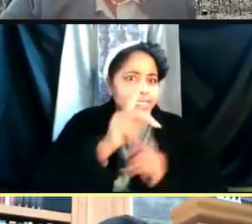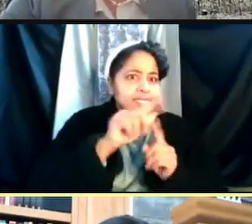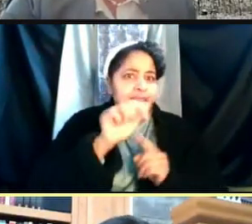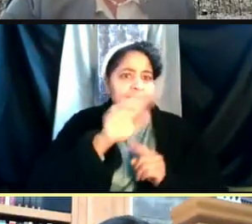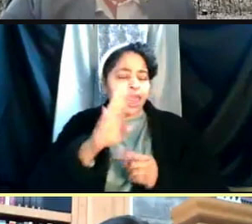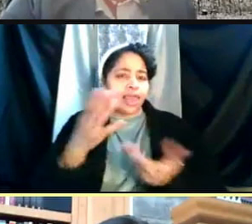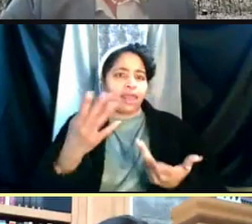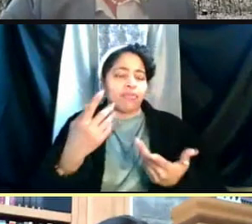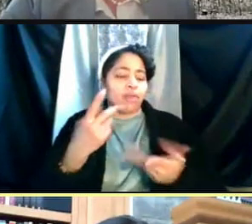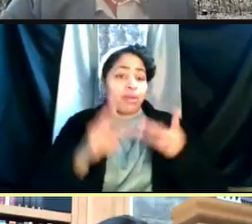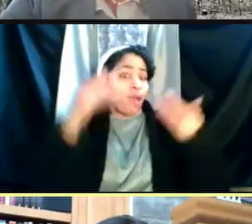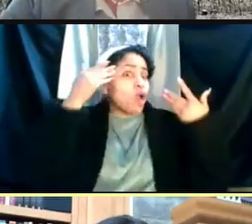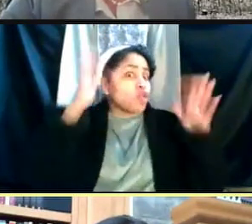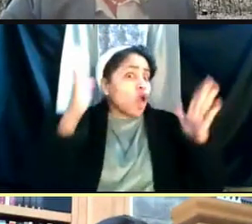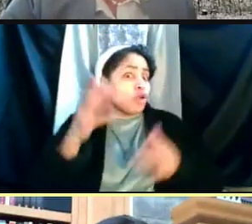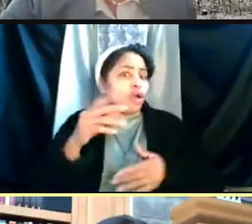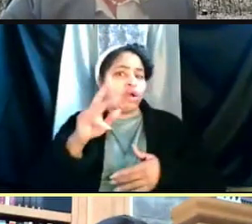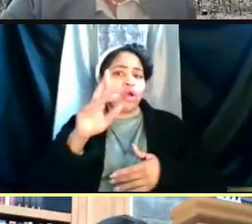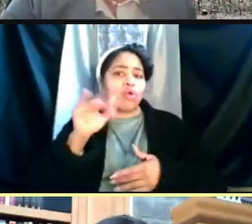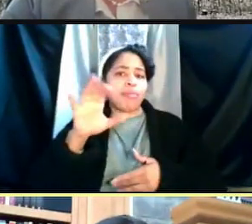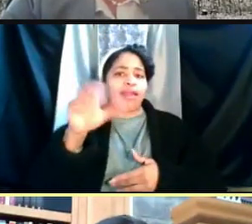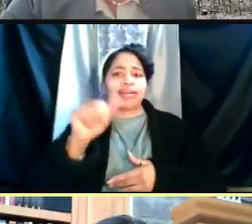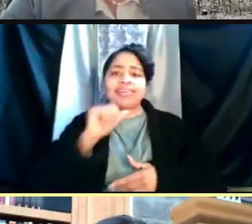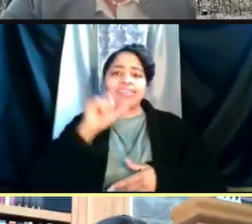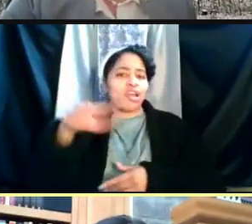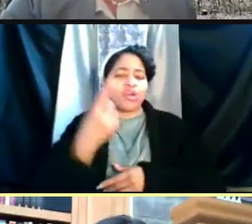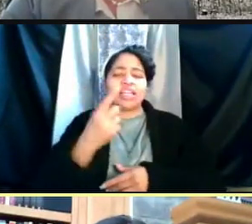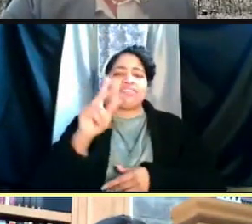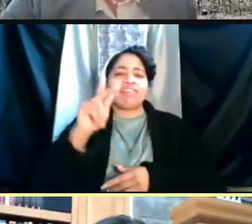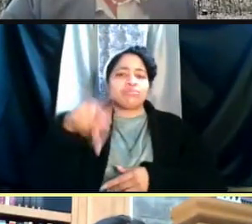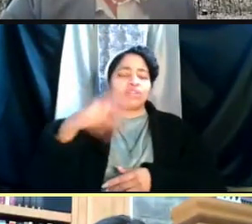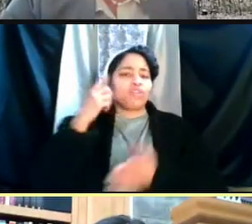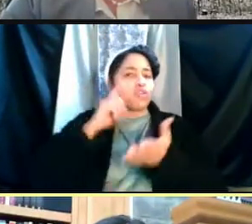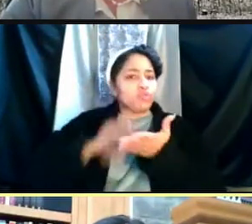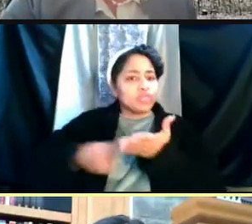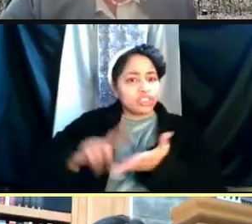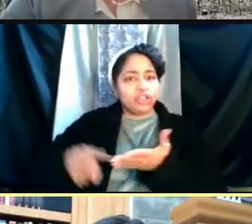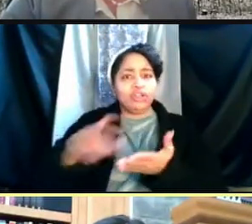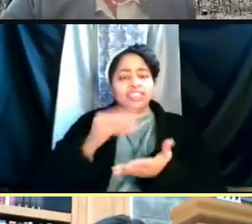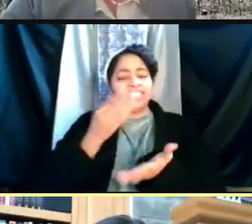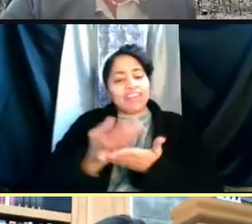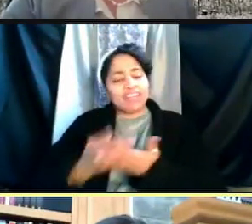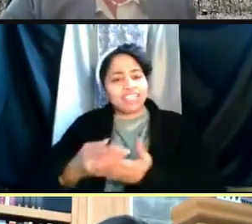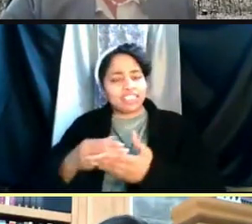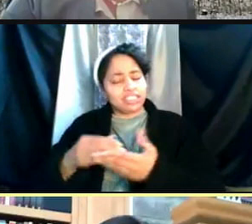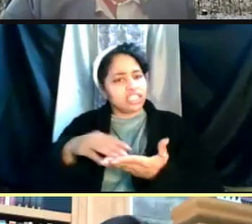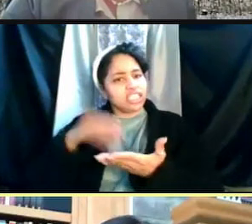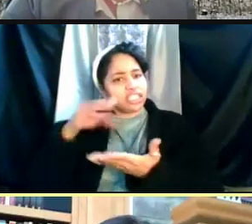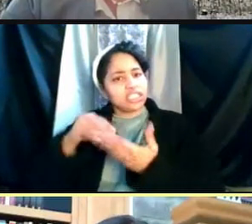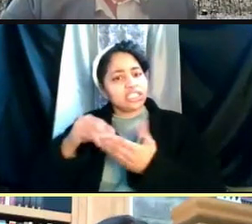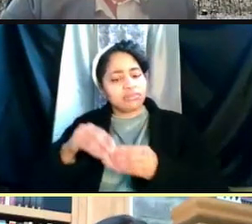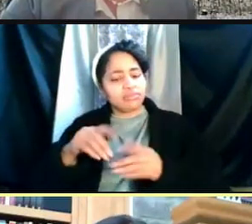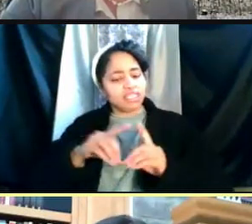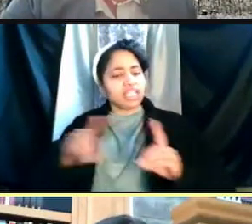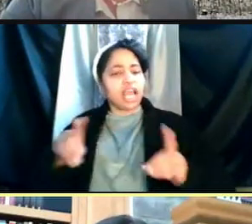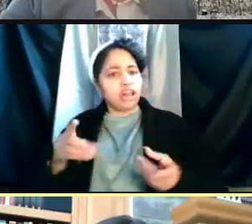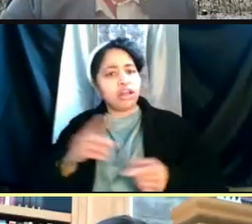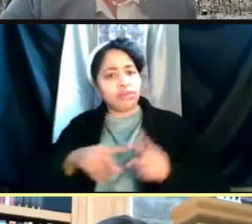they don't know is Rebecca's not only vice president of research and the preeminent scholar but she's actually deeply trained in public health.